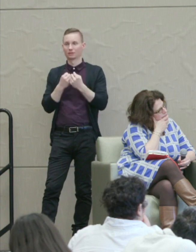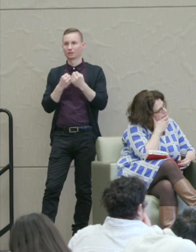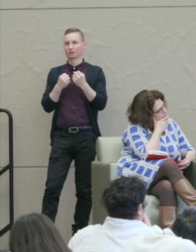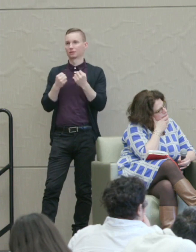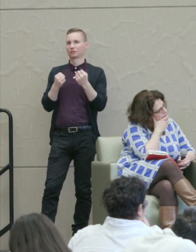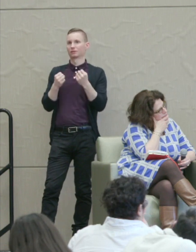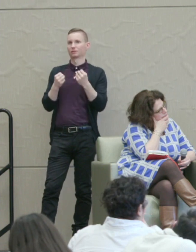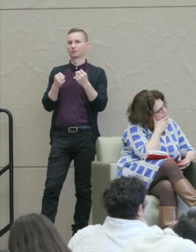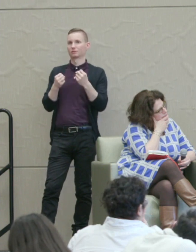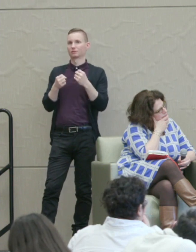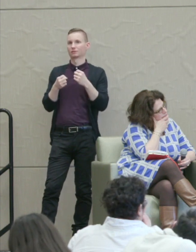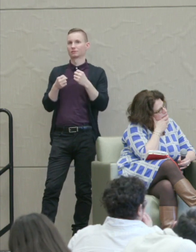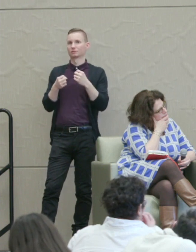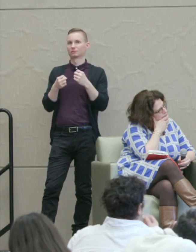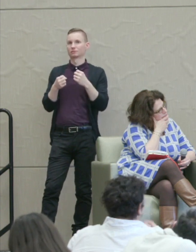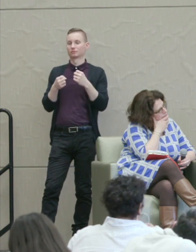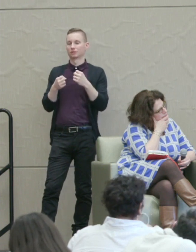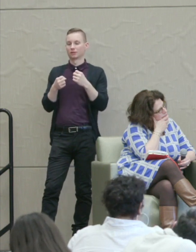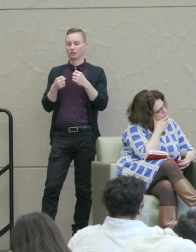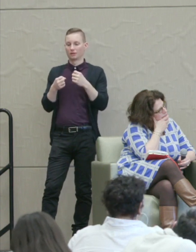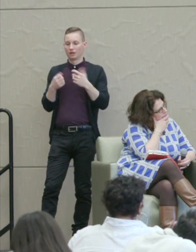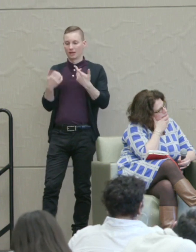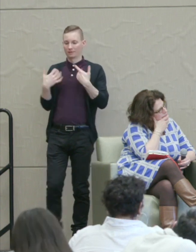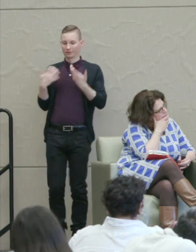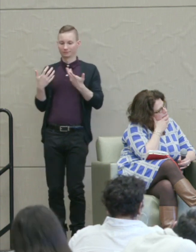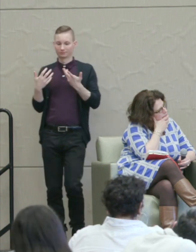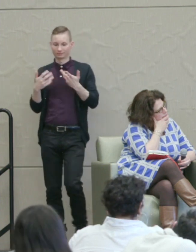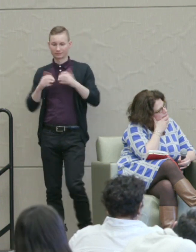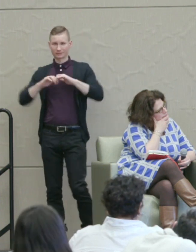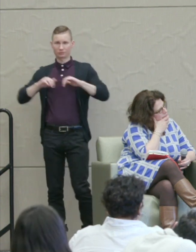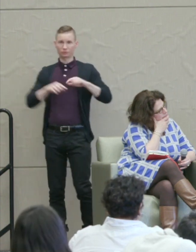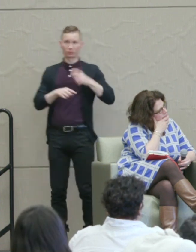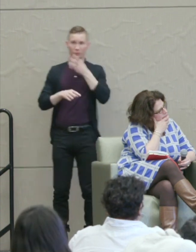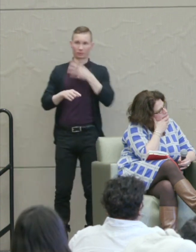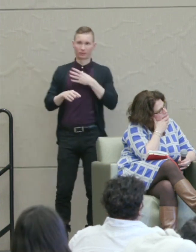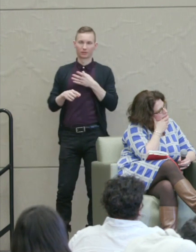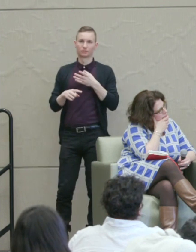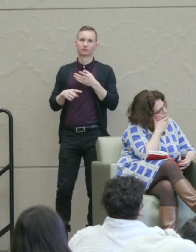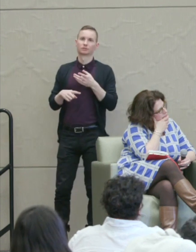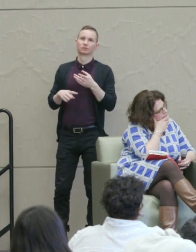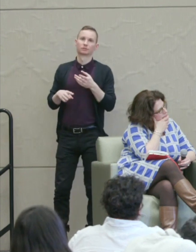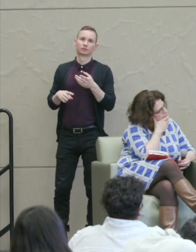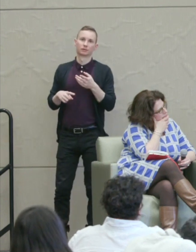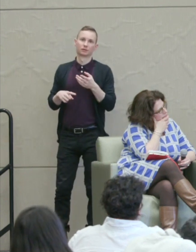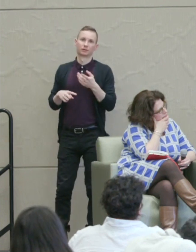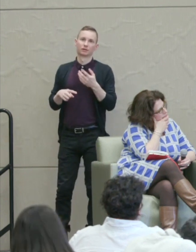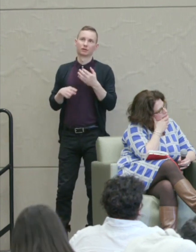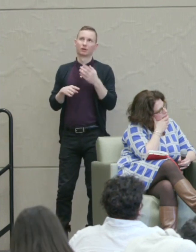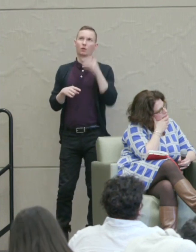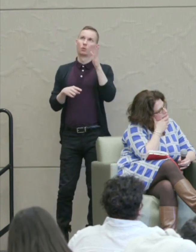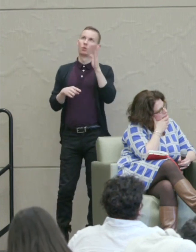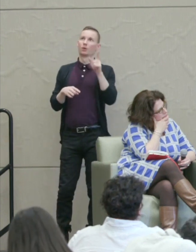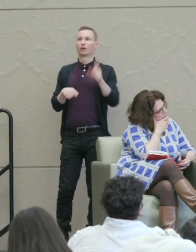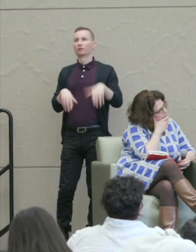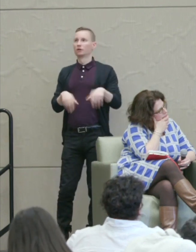consisting of separated women. First of all, they're not going to get to adopt the children that they would have to adopt if they were going to have children.